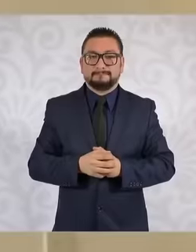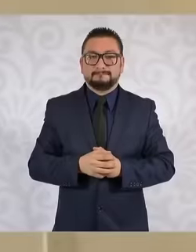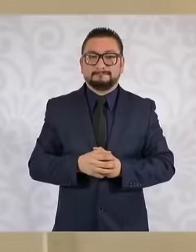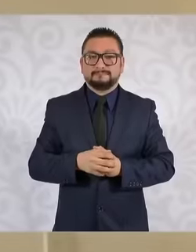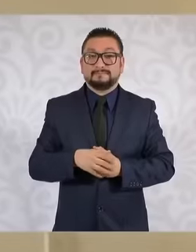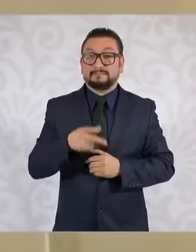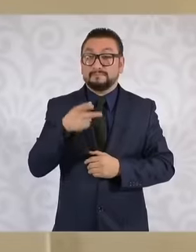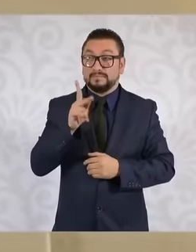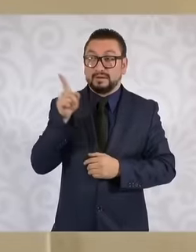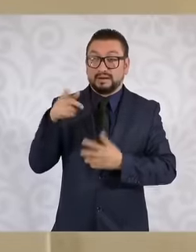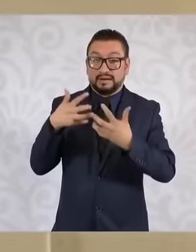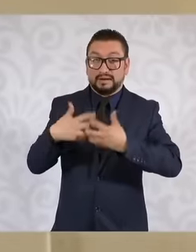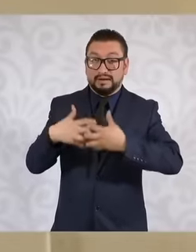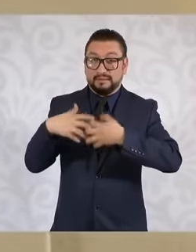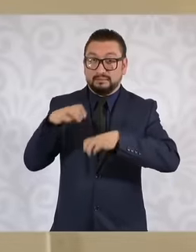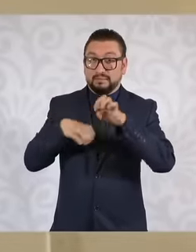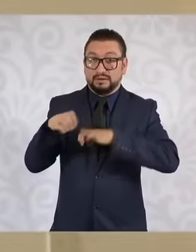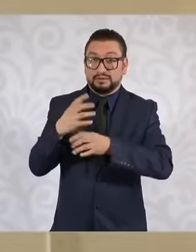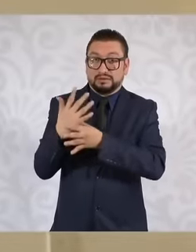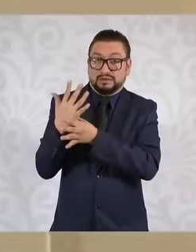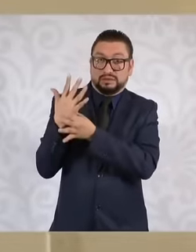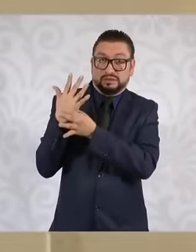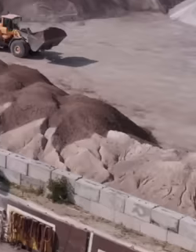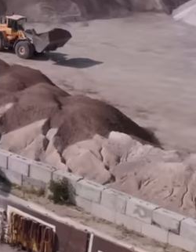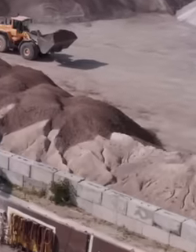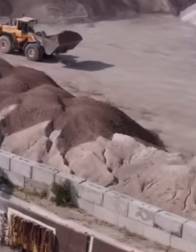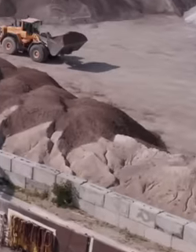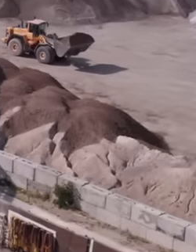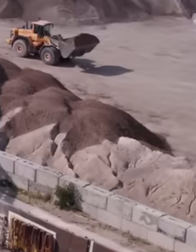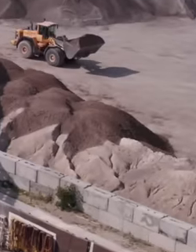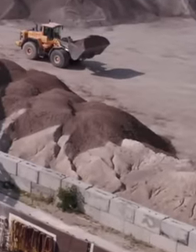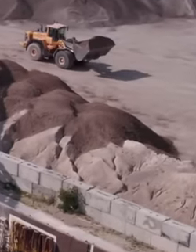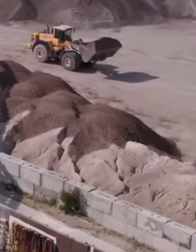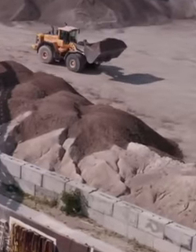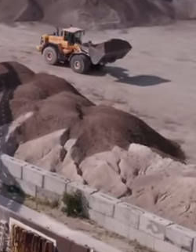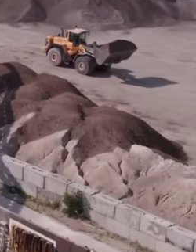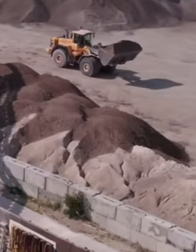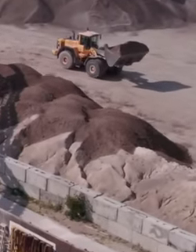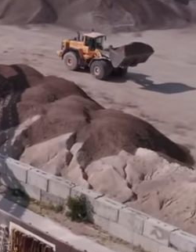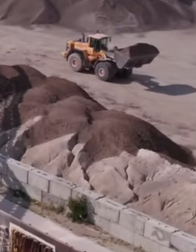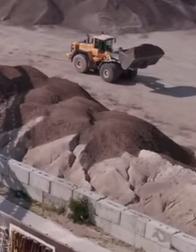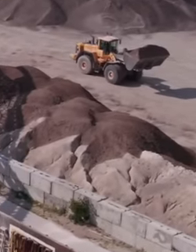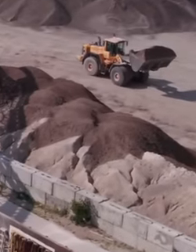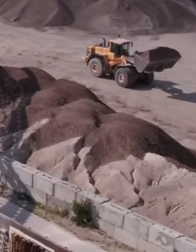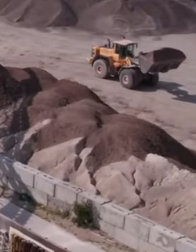company has given a series of false statements among others that it says that it has all the permits